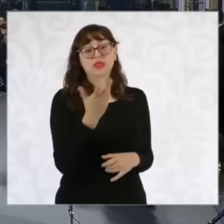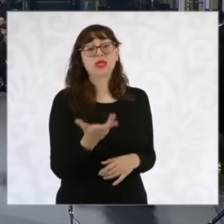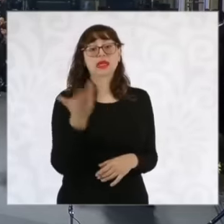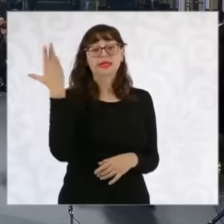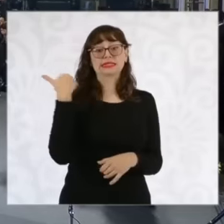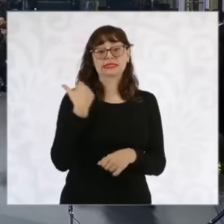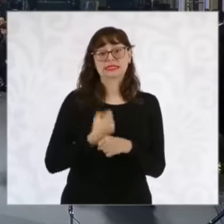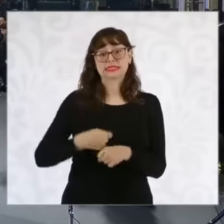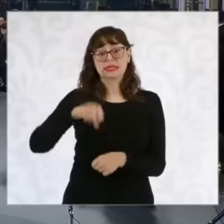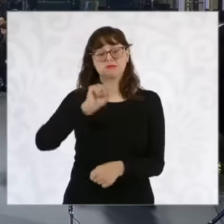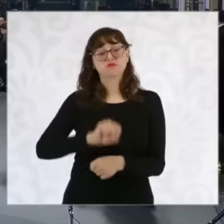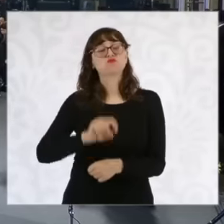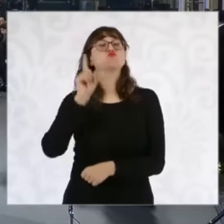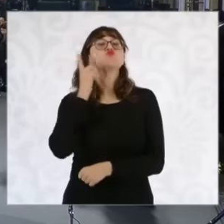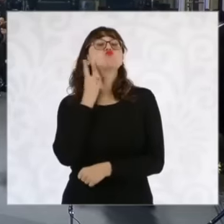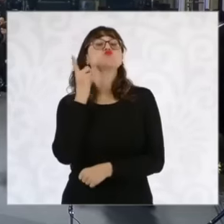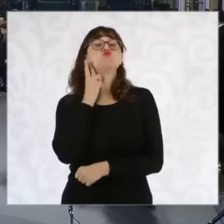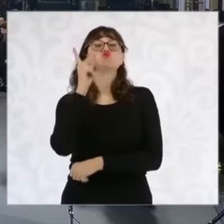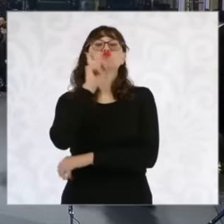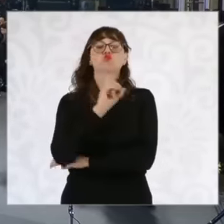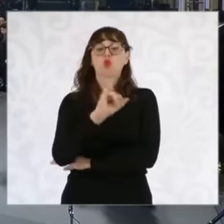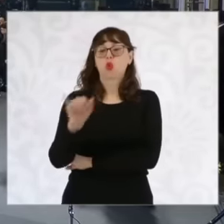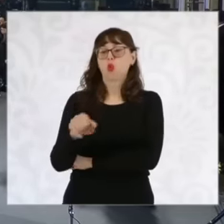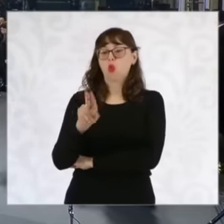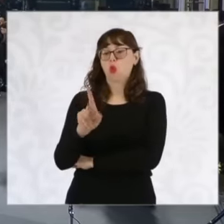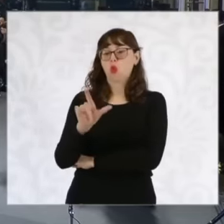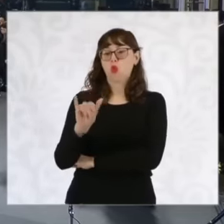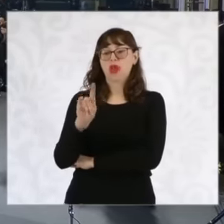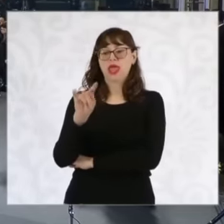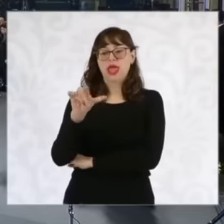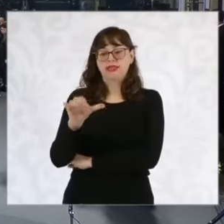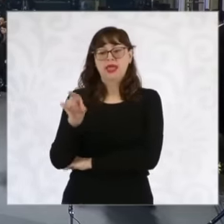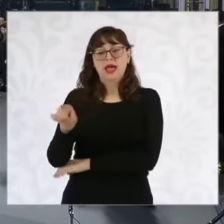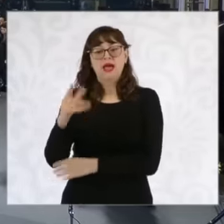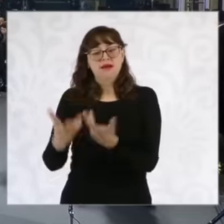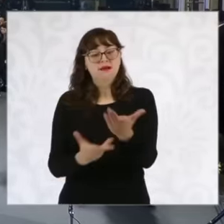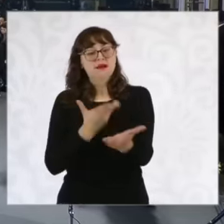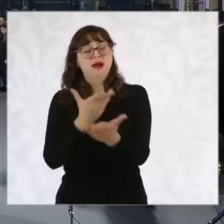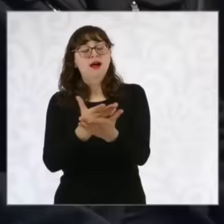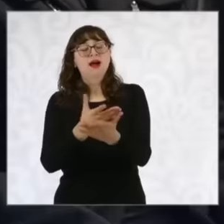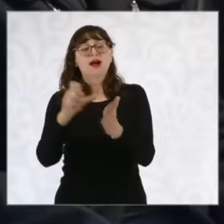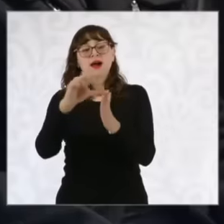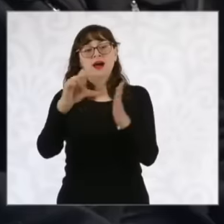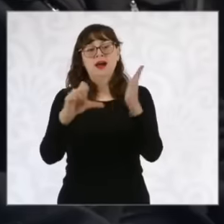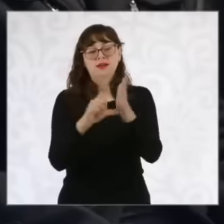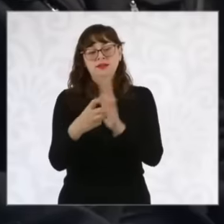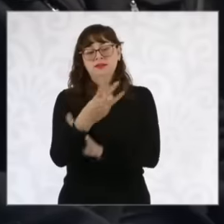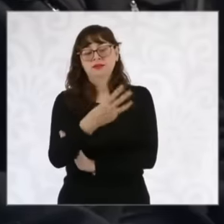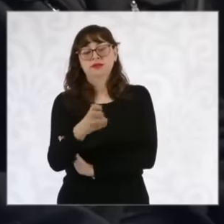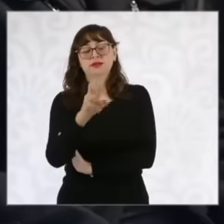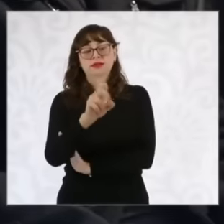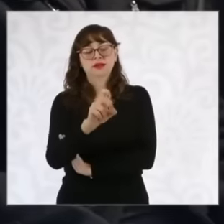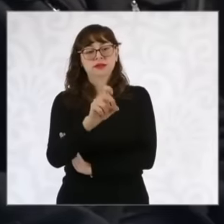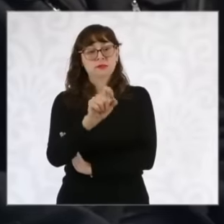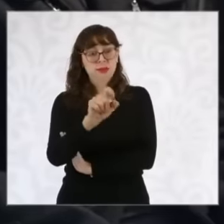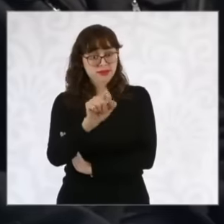Julieta Vences presented an initiative to reform article 323 of the Federal Penal Code to